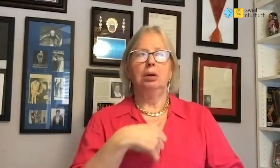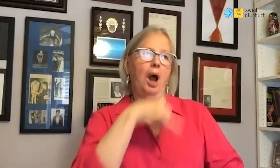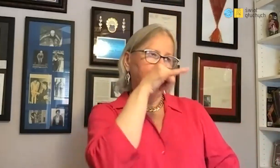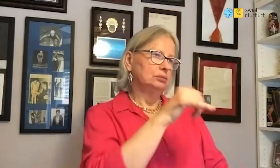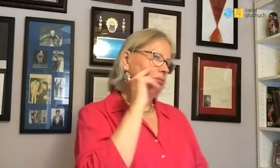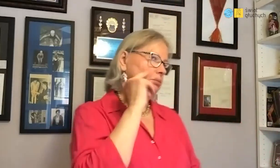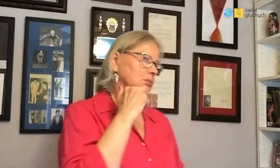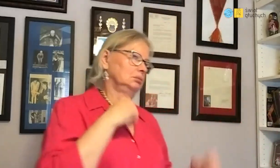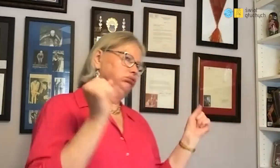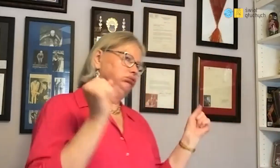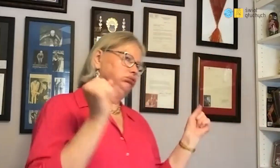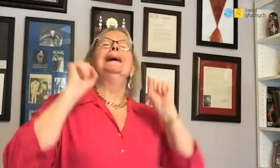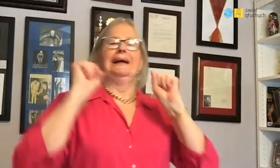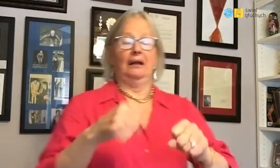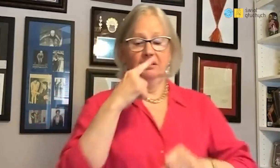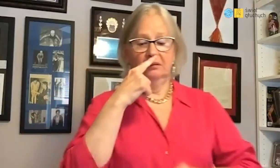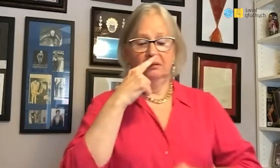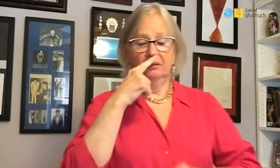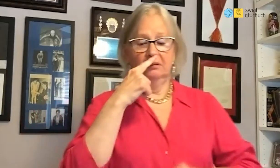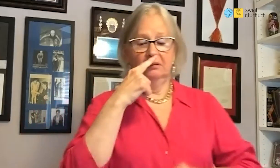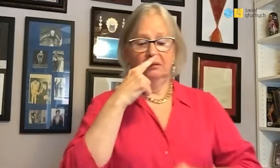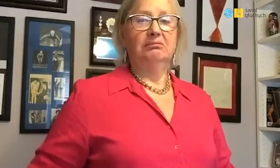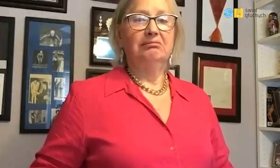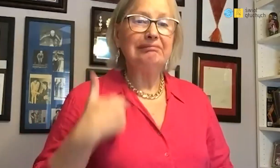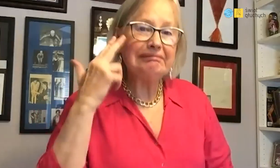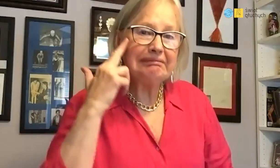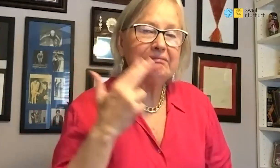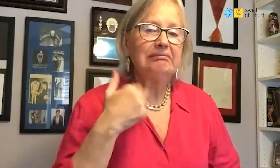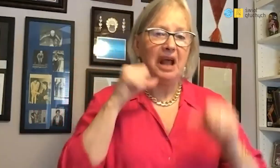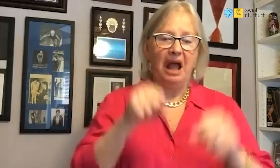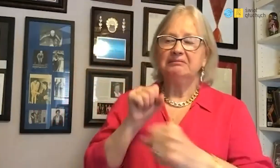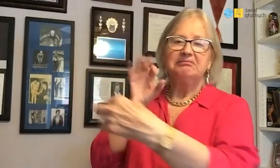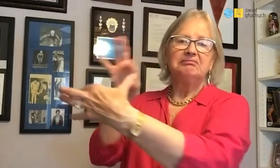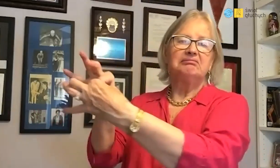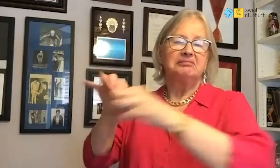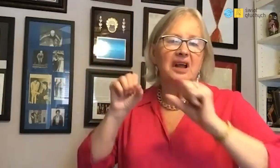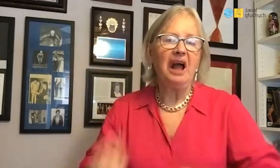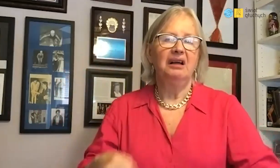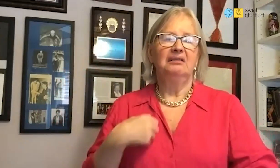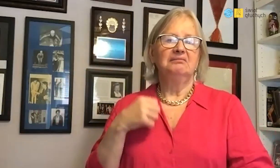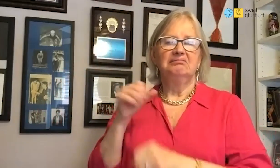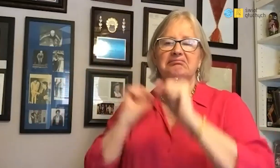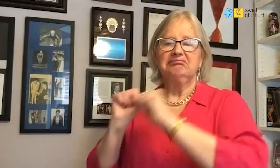I am deaf and I am better than hearing people thanks to training.